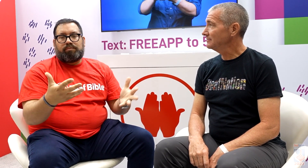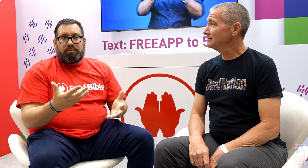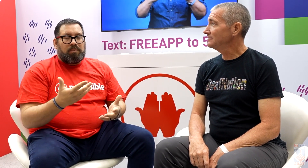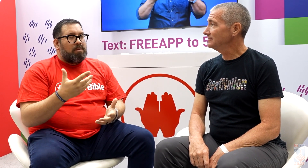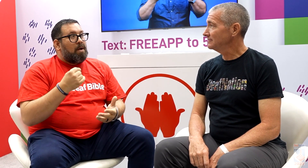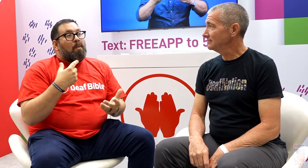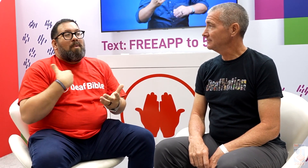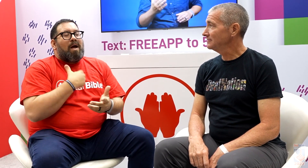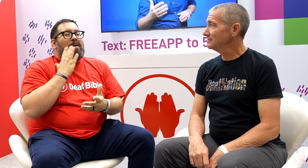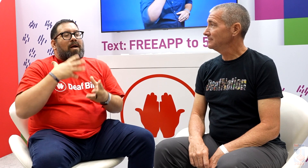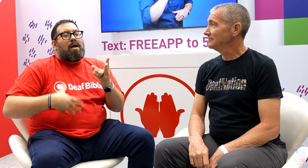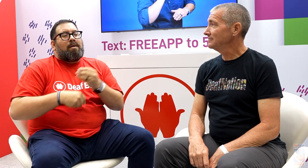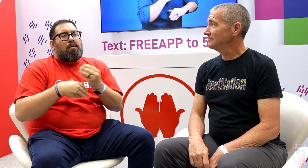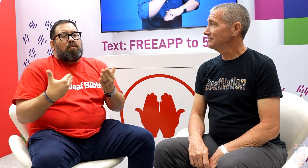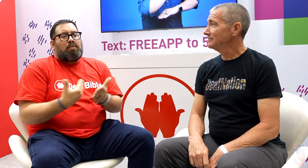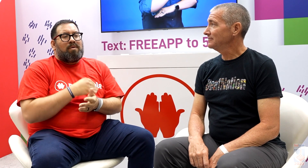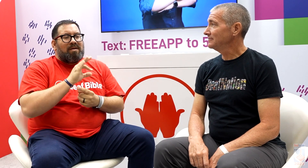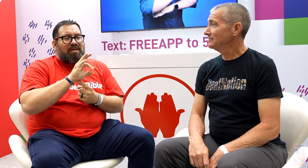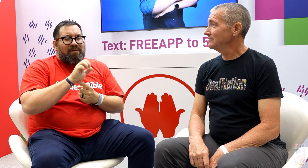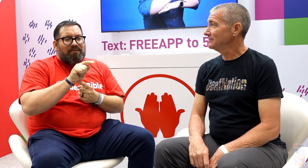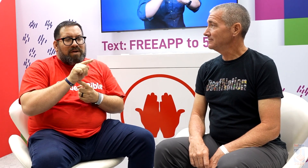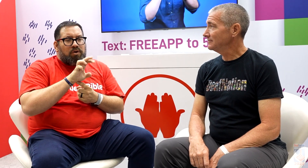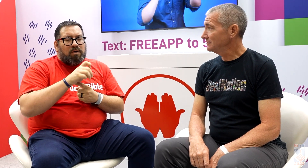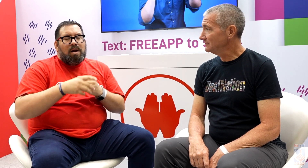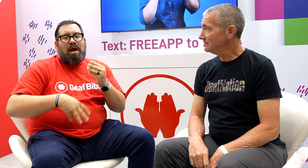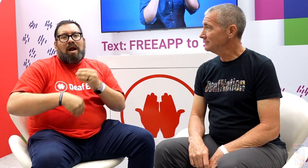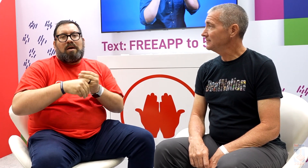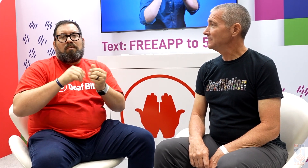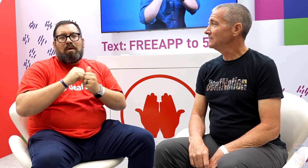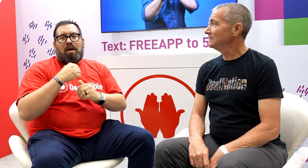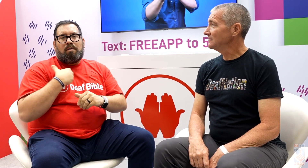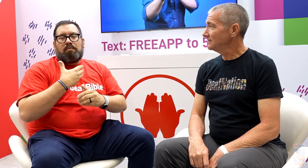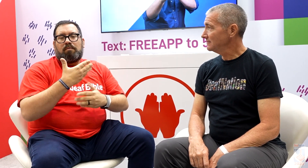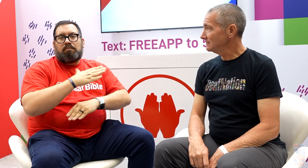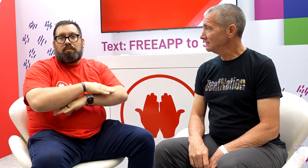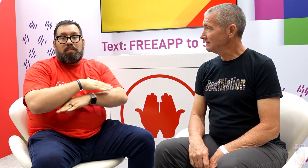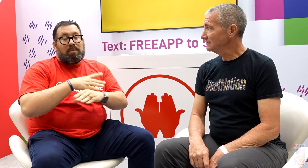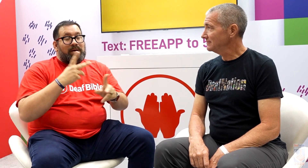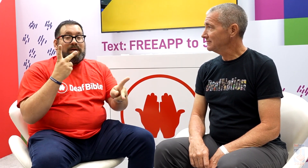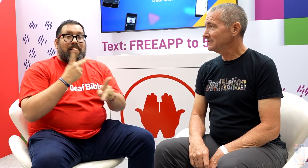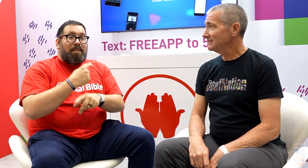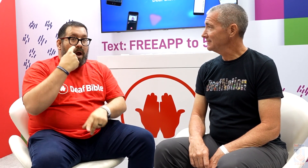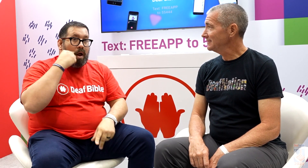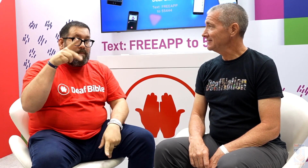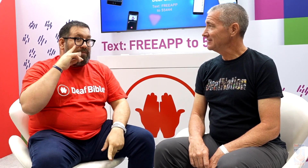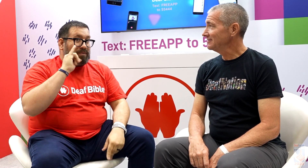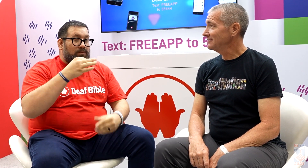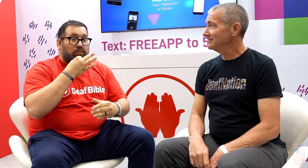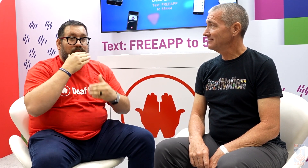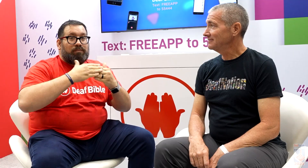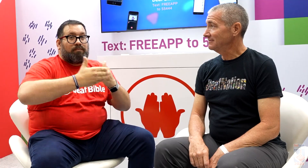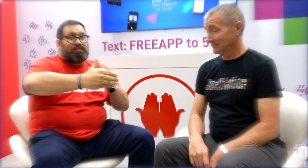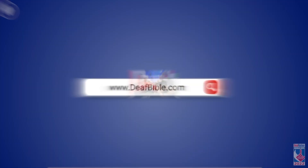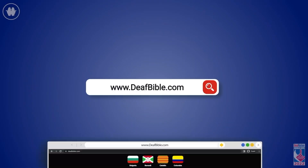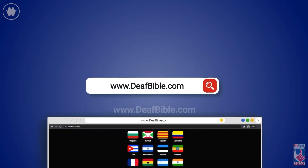We will add new features to our platform so keep an eye out for that in the near future.